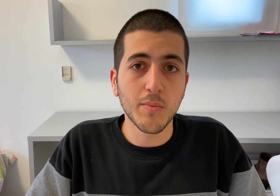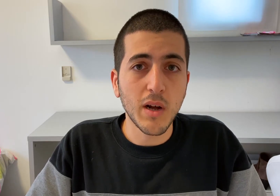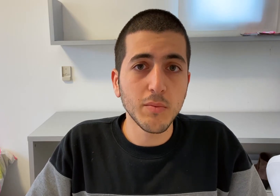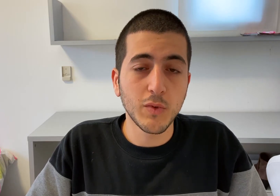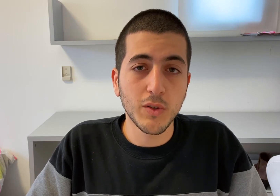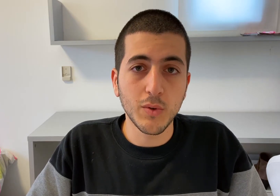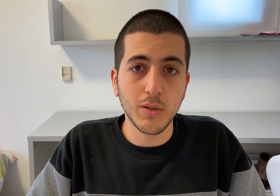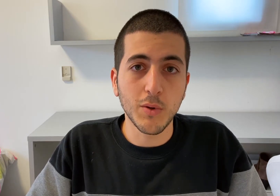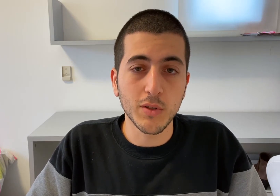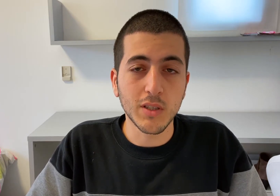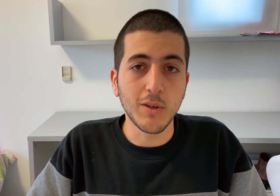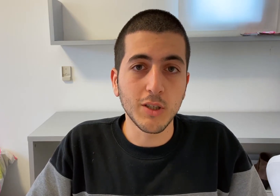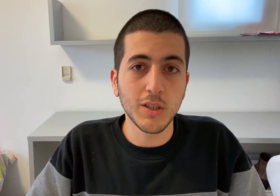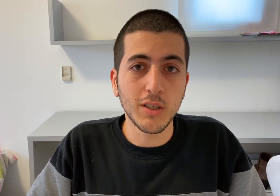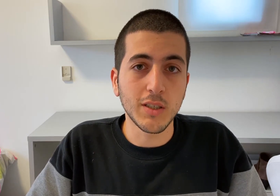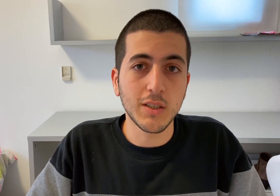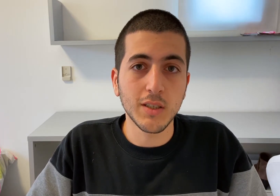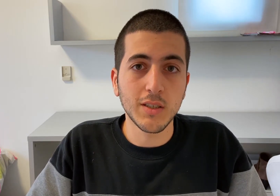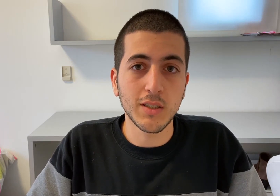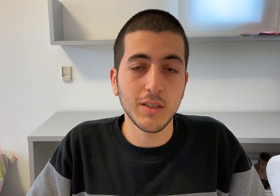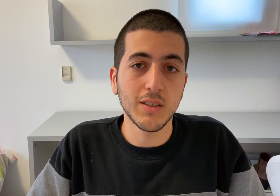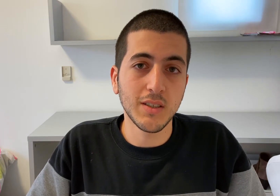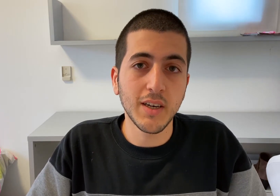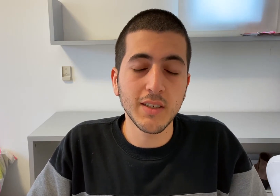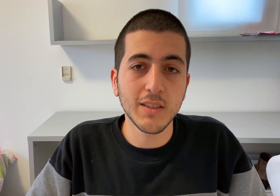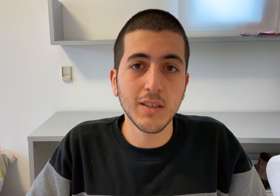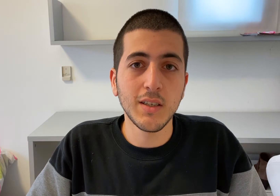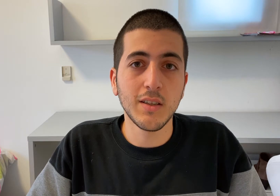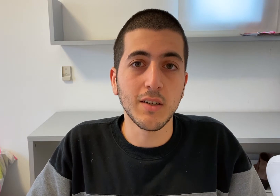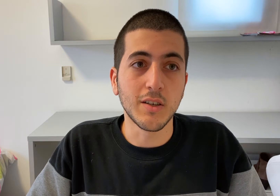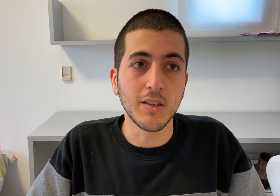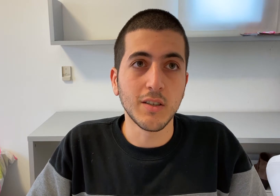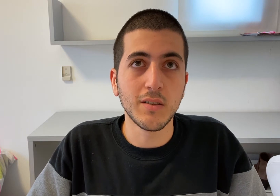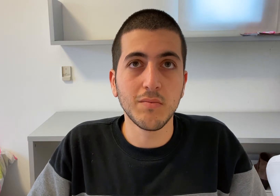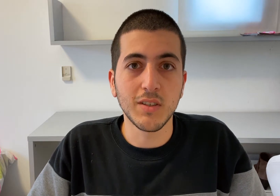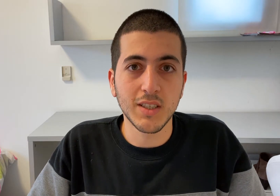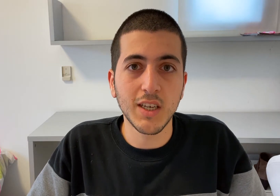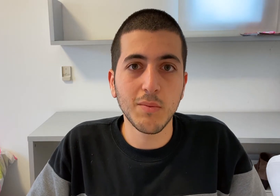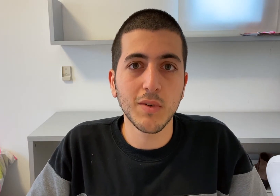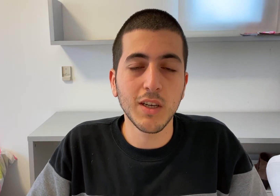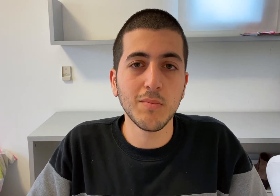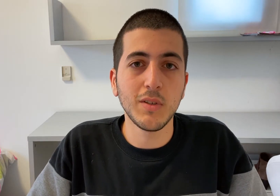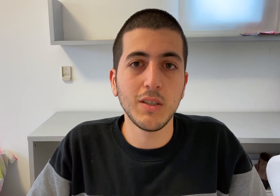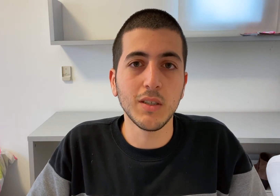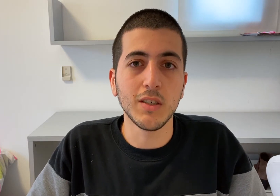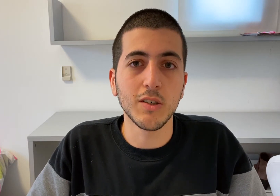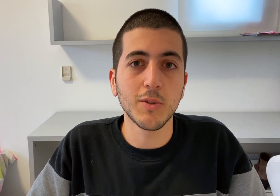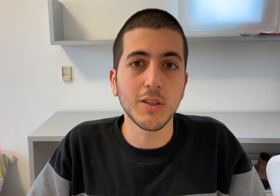The problem with 2D pose estimation is that signs that are the same can be interpreted